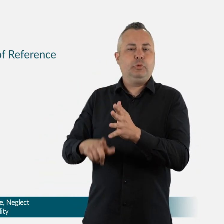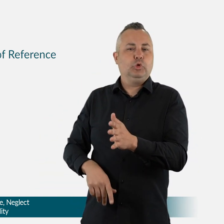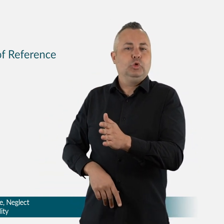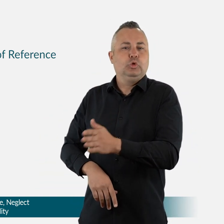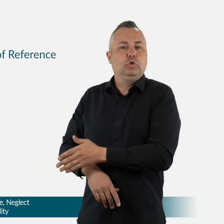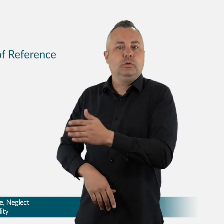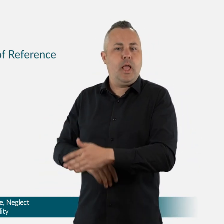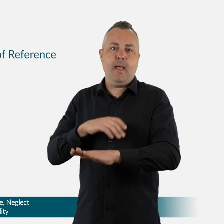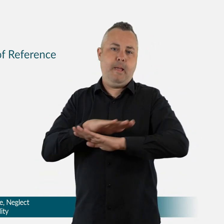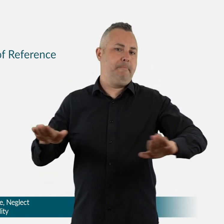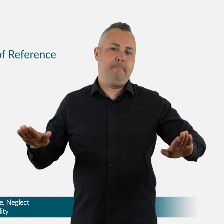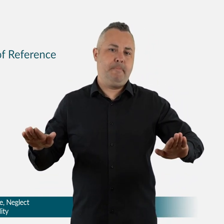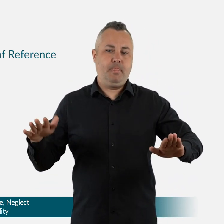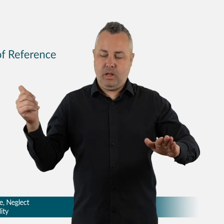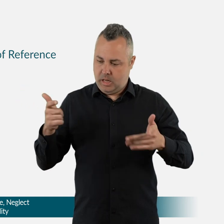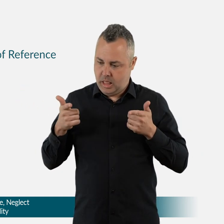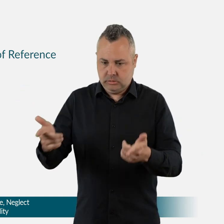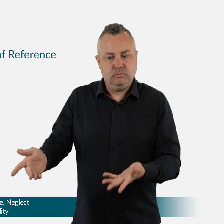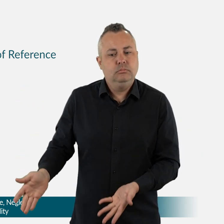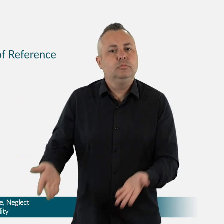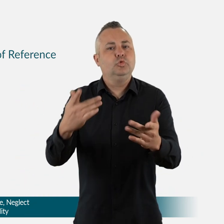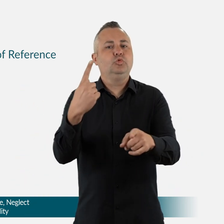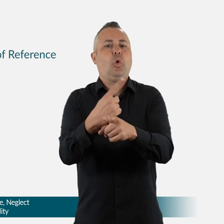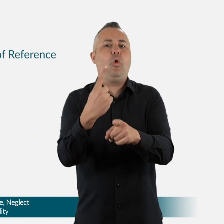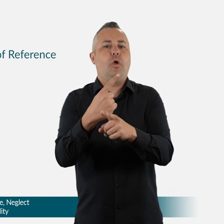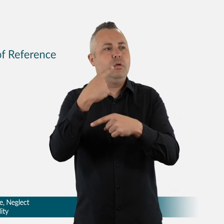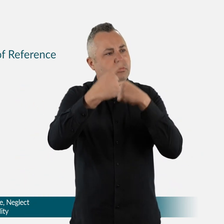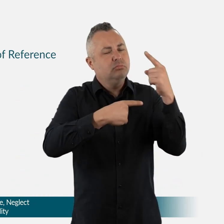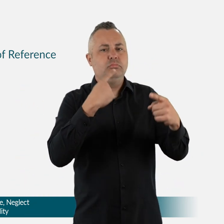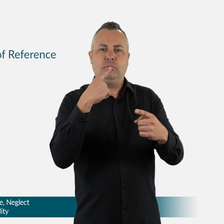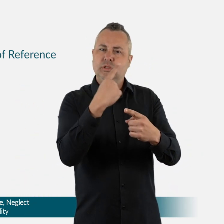A number of key changes were made to the Terms of Reference following the public consultation including: